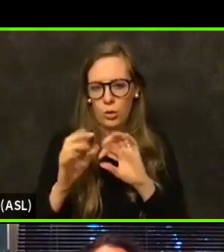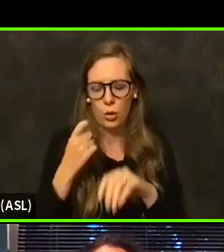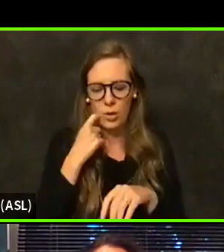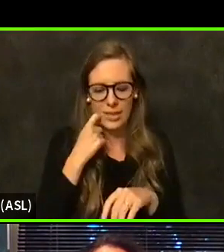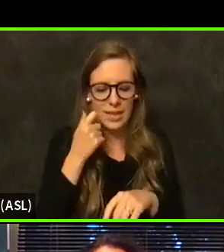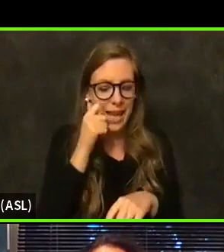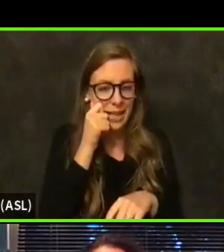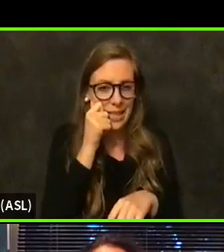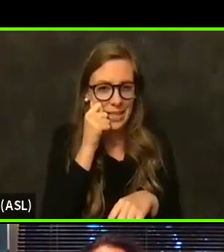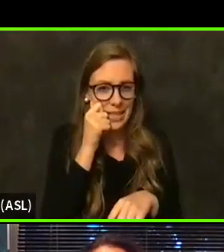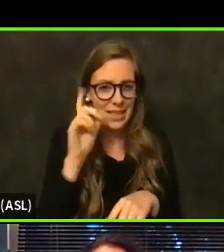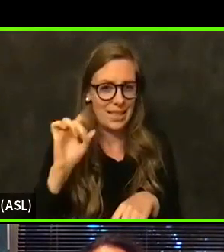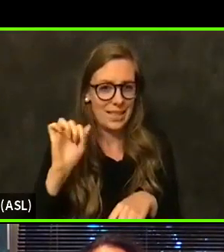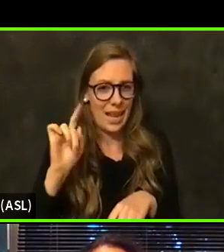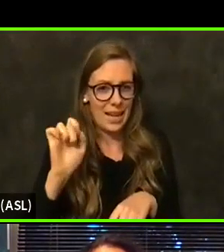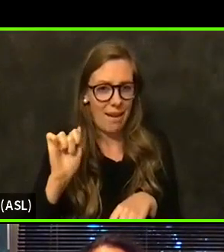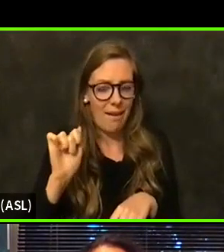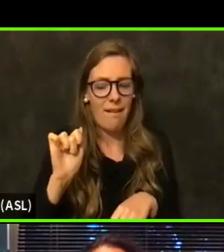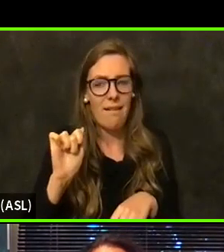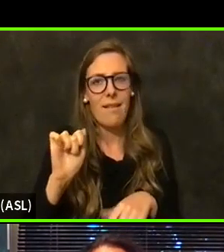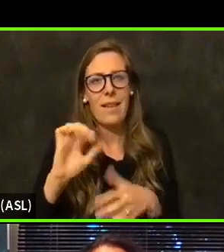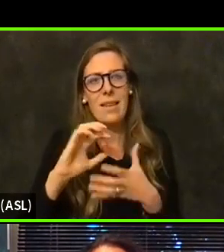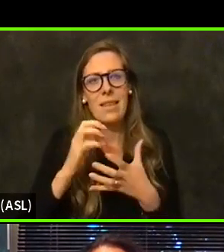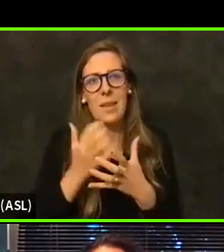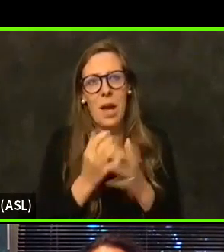The amount of individuals falling into